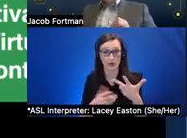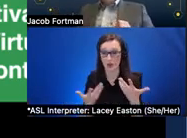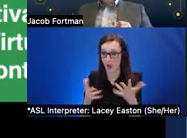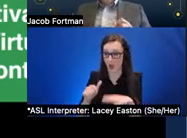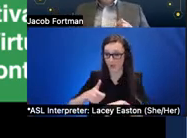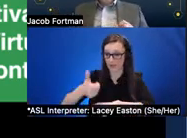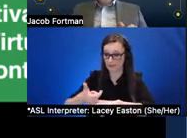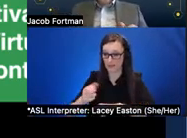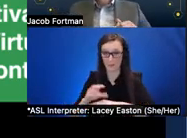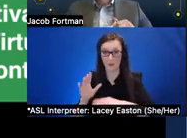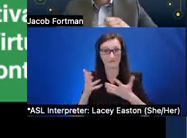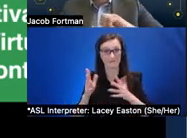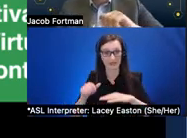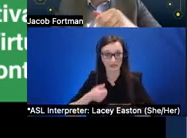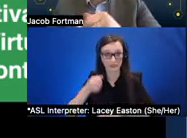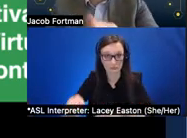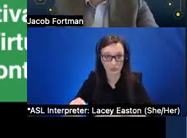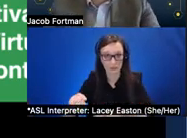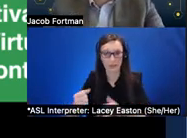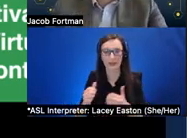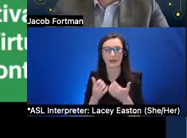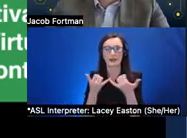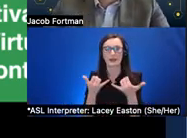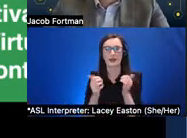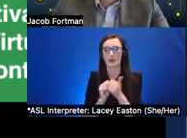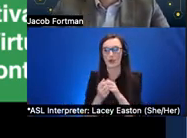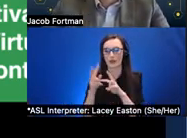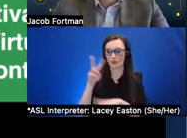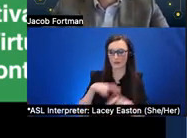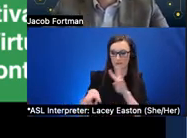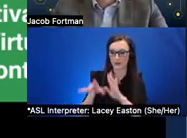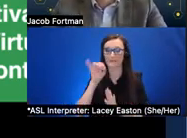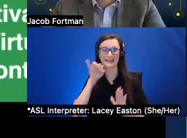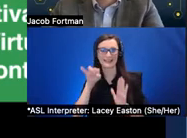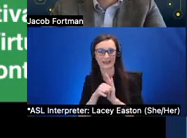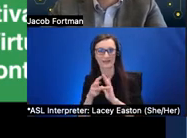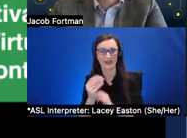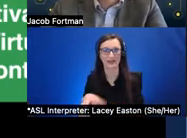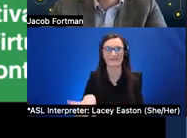by these applications how to observe and identify and locate and access these individual objects